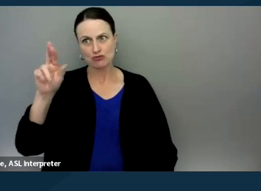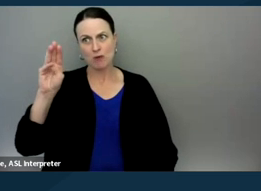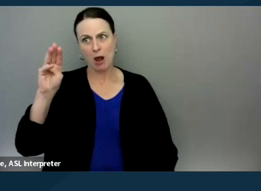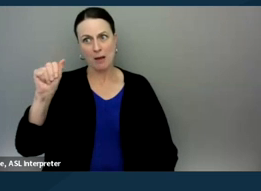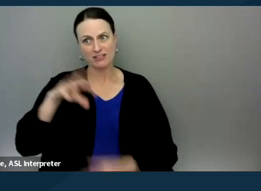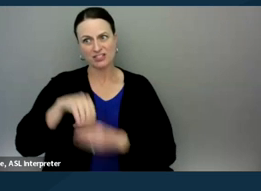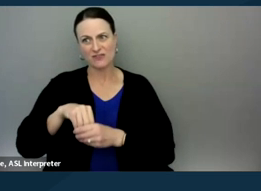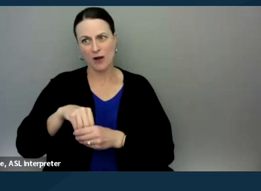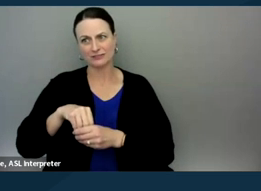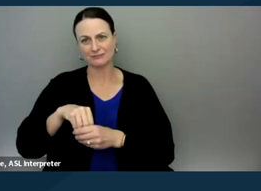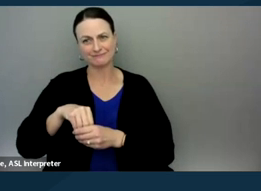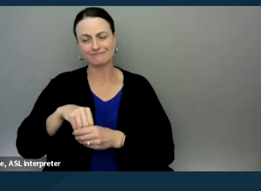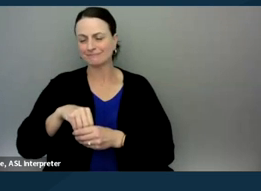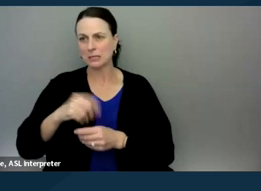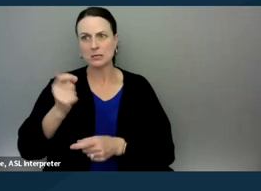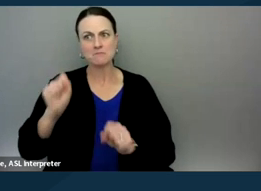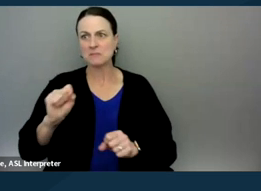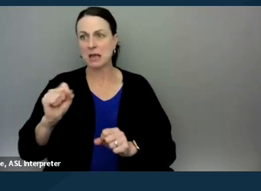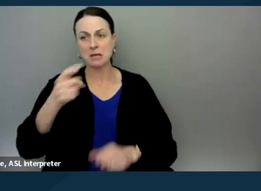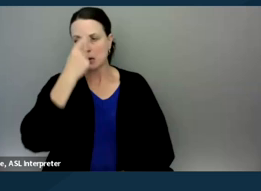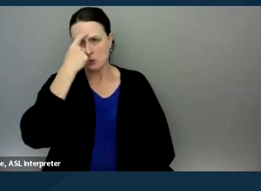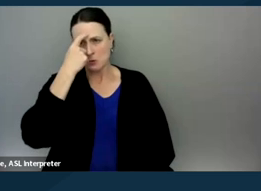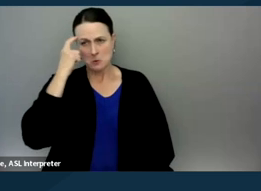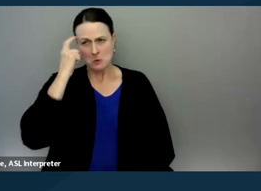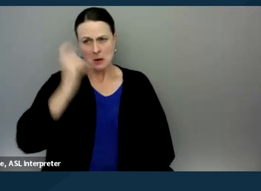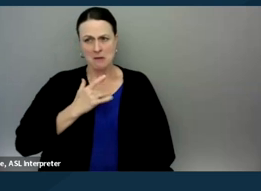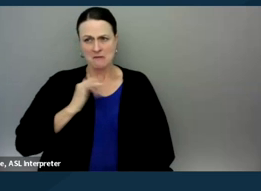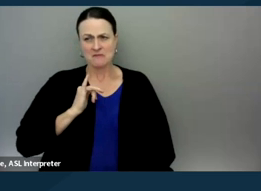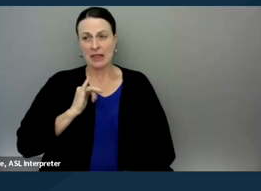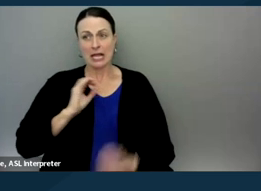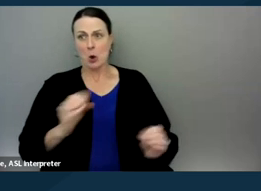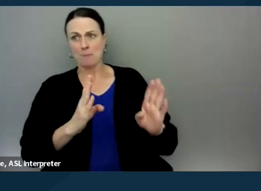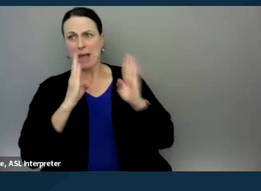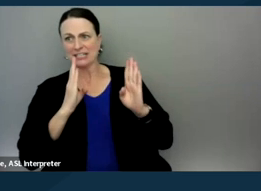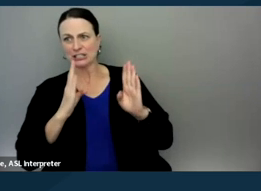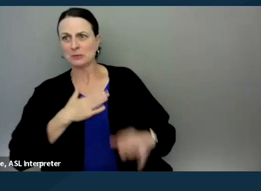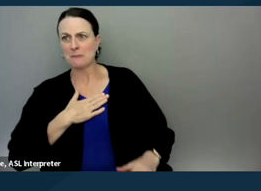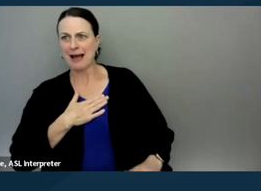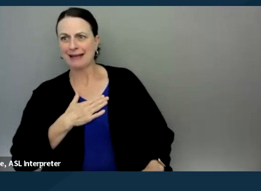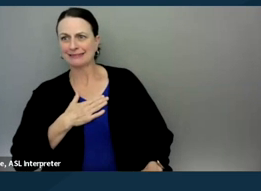There's, people are, can be traumatized by feeling like they weren't heard. But also because, you know for example,